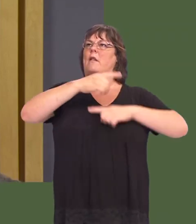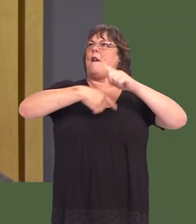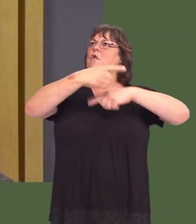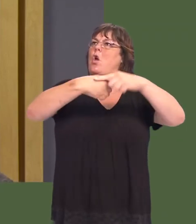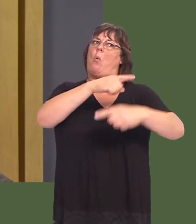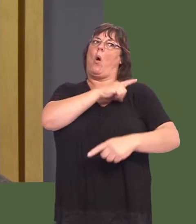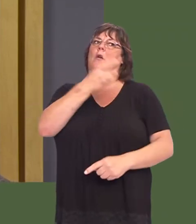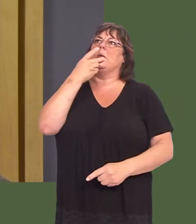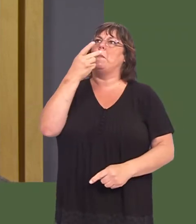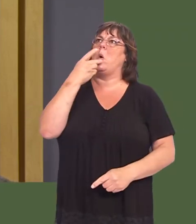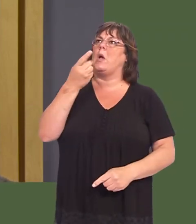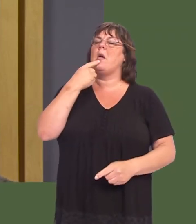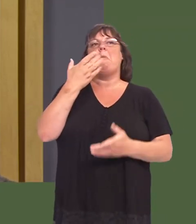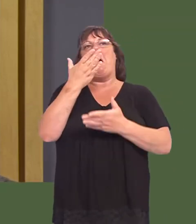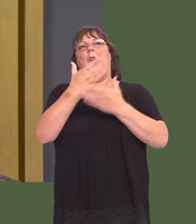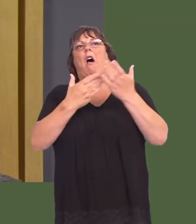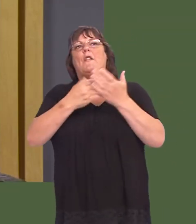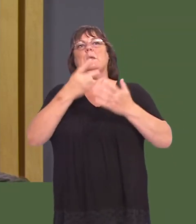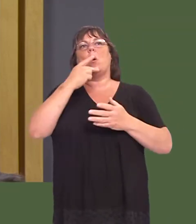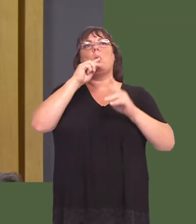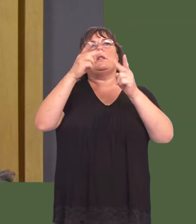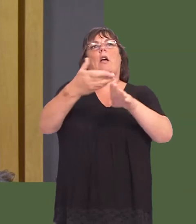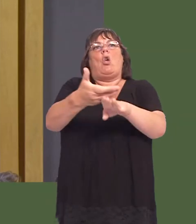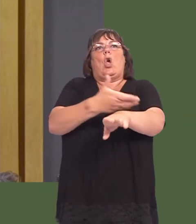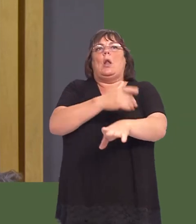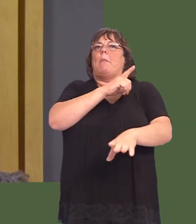Around half of all regular smokers will die prematurely from smoking-related illnesses,